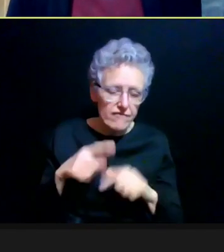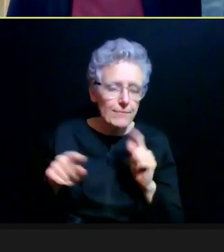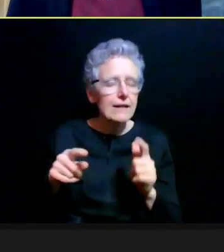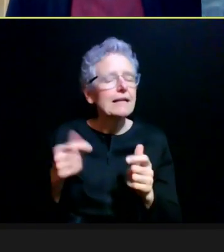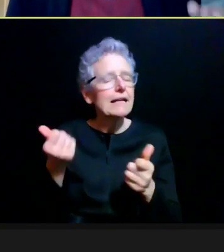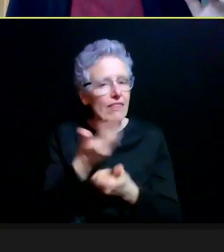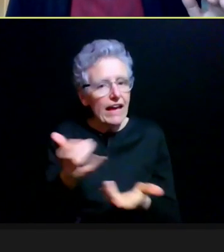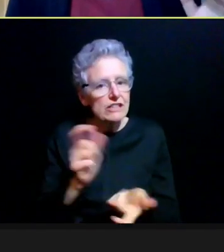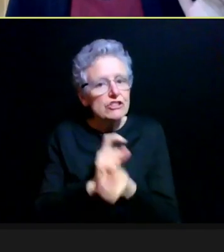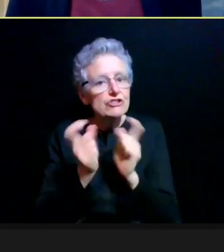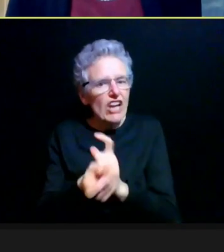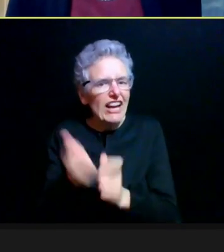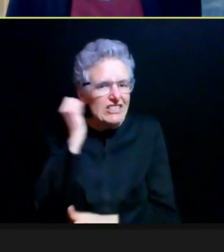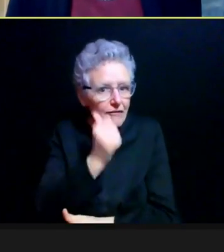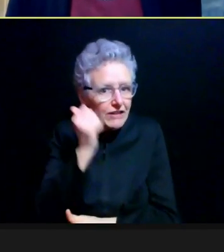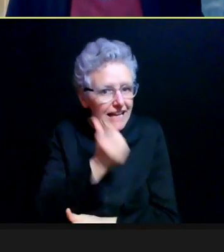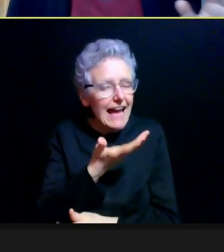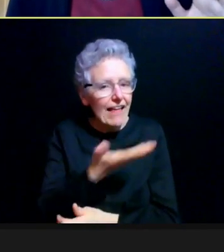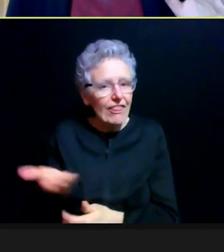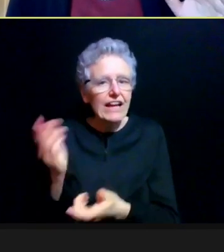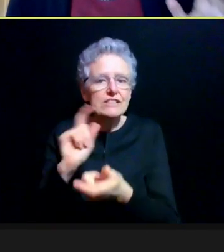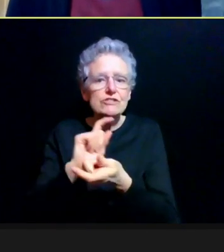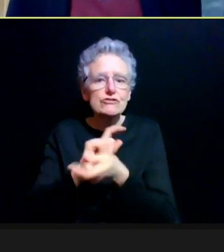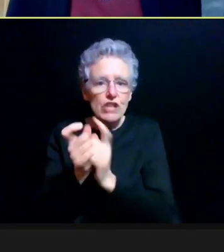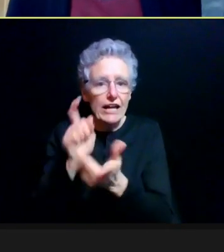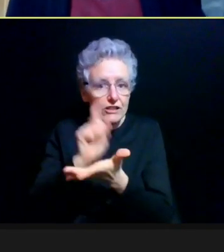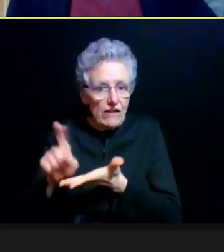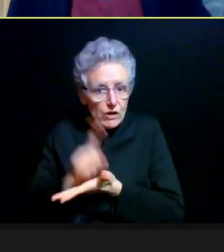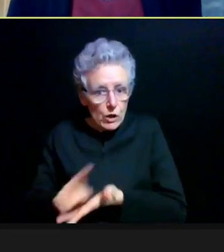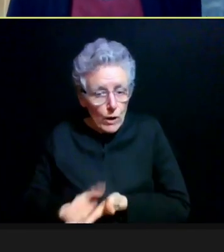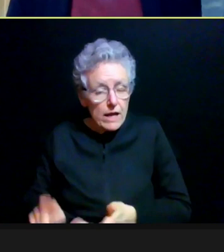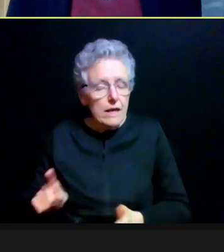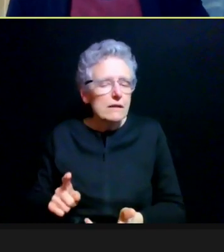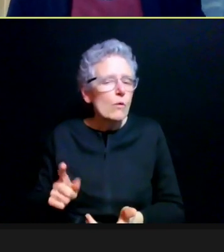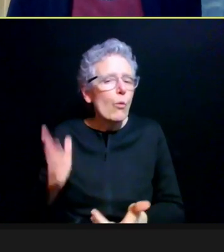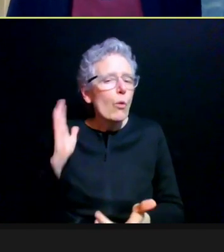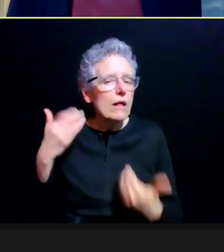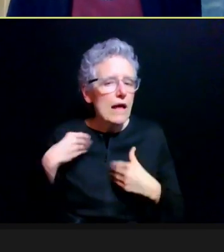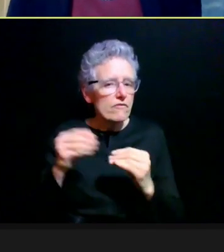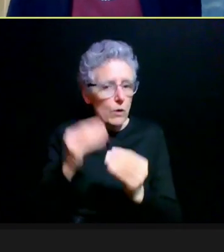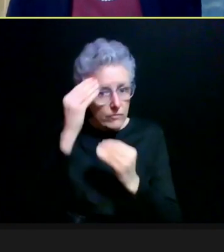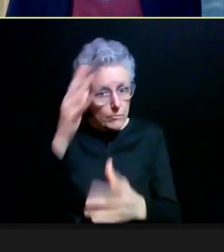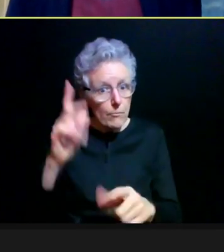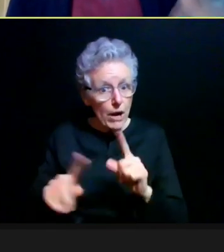So more to come on that, but when it's your turn, when you're eligible, get vaccinated.